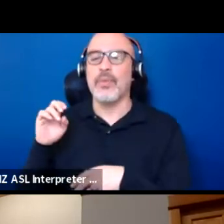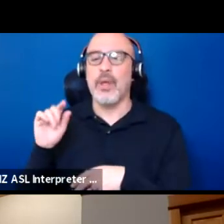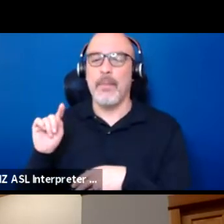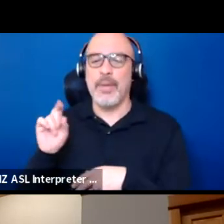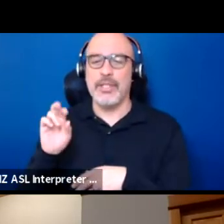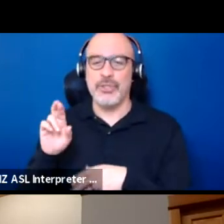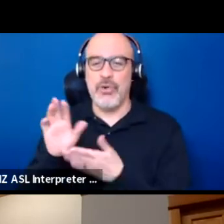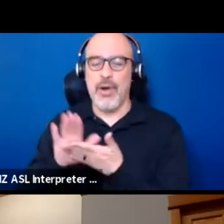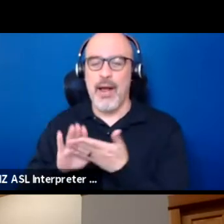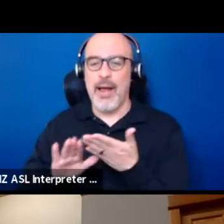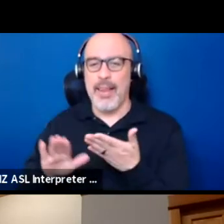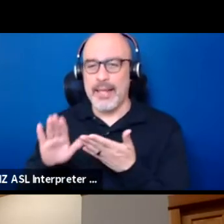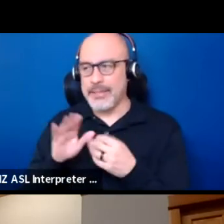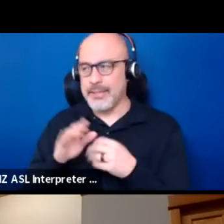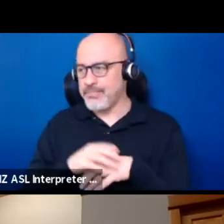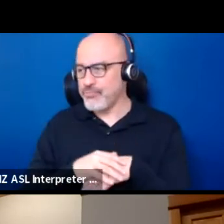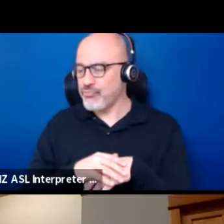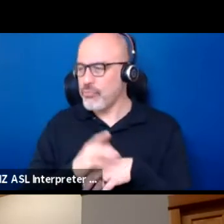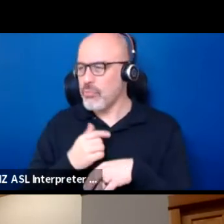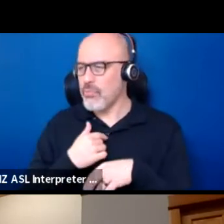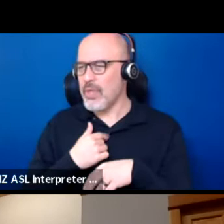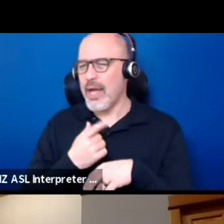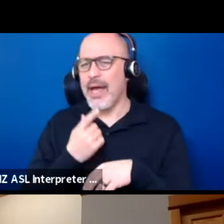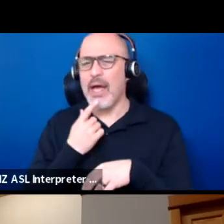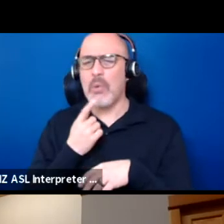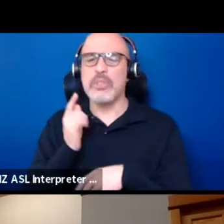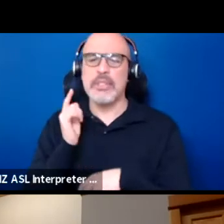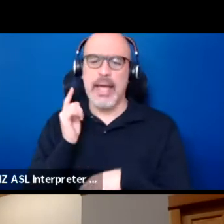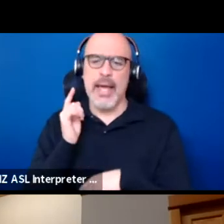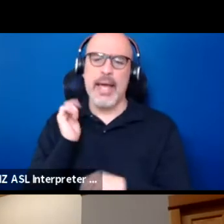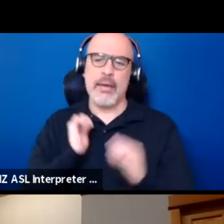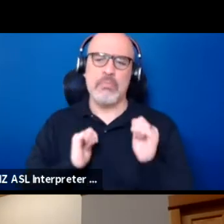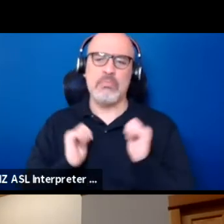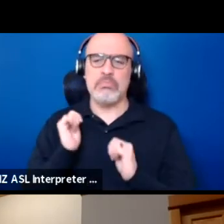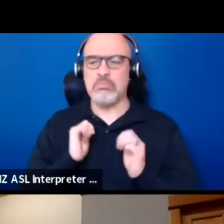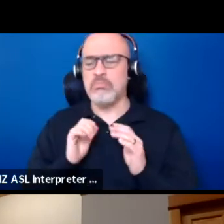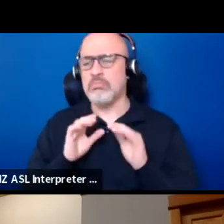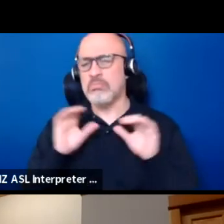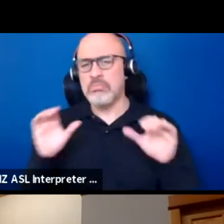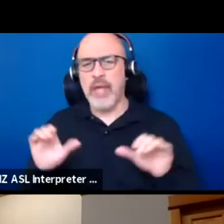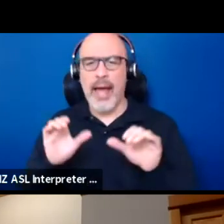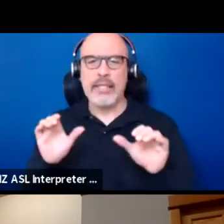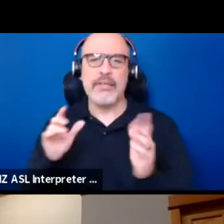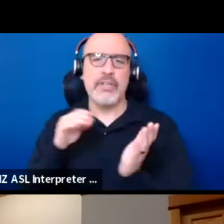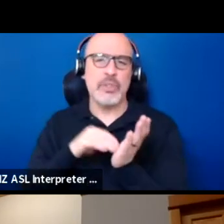I would say that I am a theater artist activist and student right now.